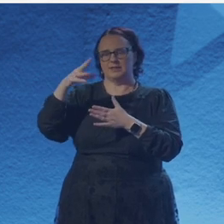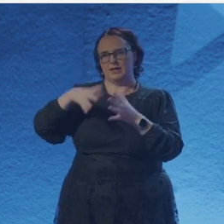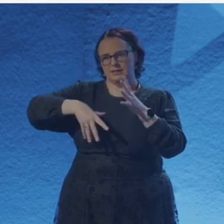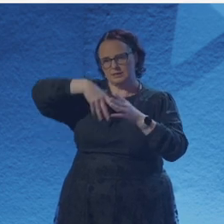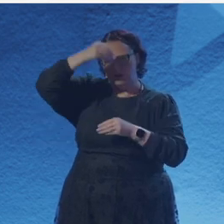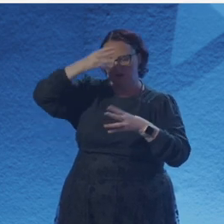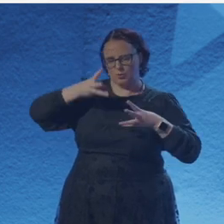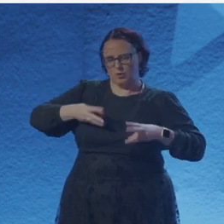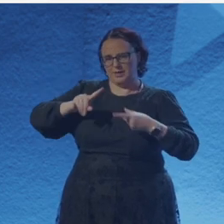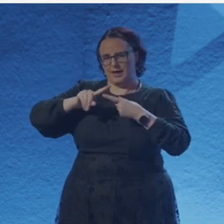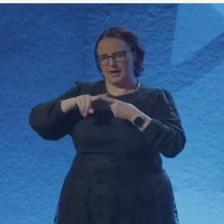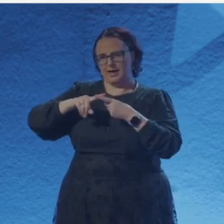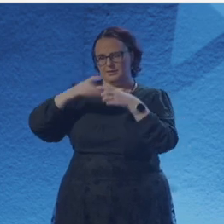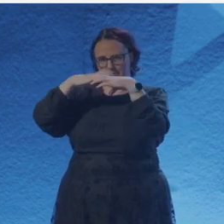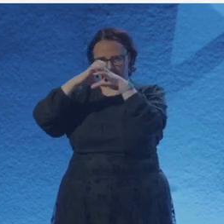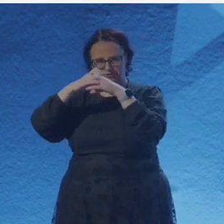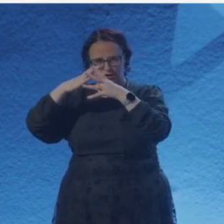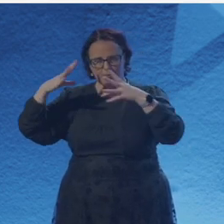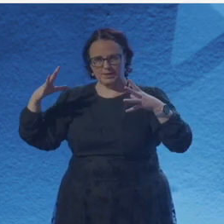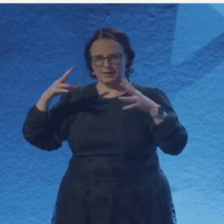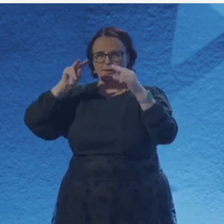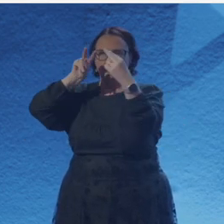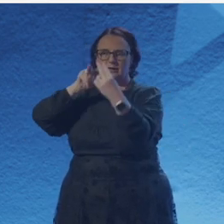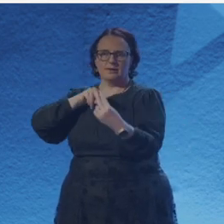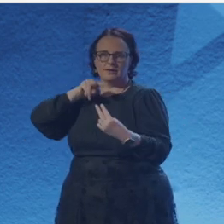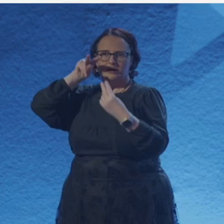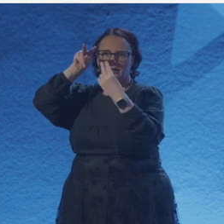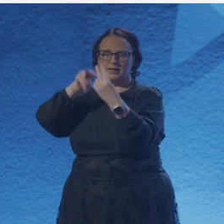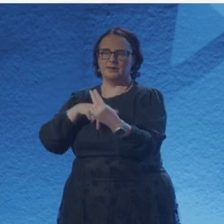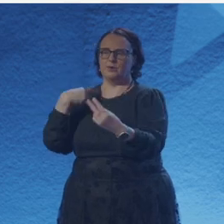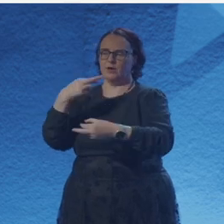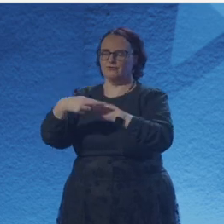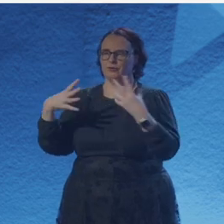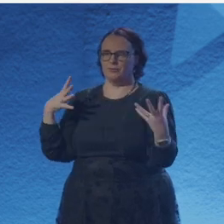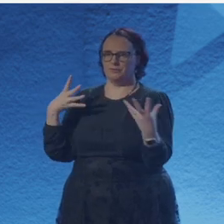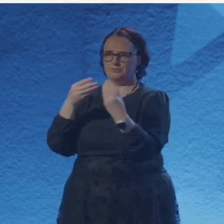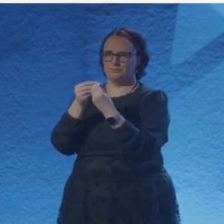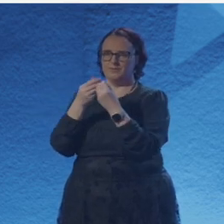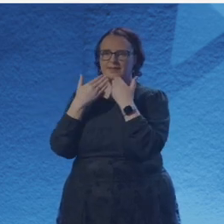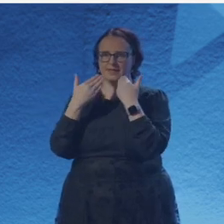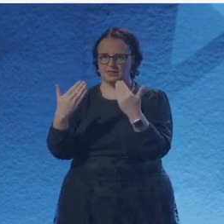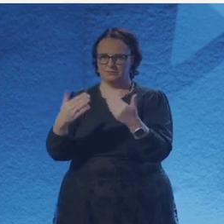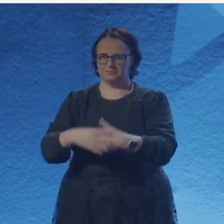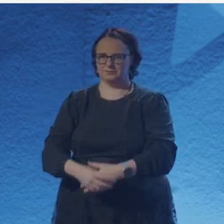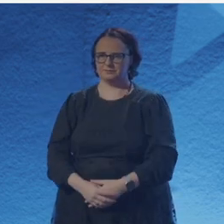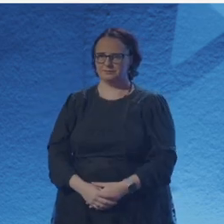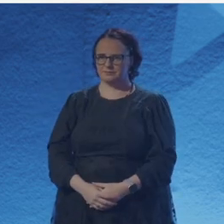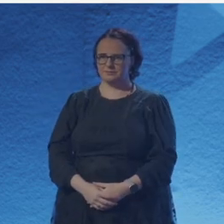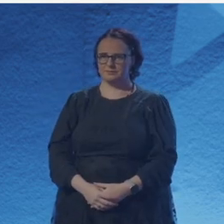like the little Lego man unclick her aching body racked with pain you know nothing of, wrung with fatigue you know nothing of.